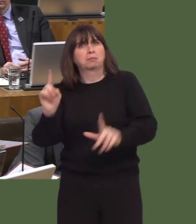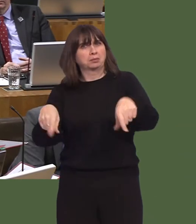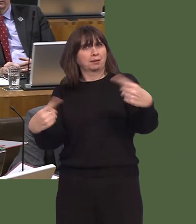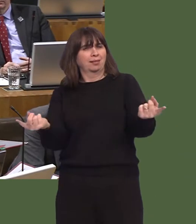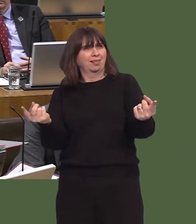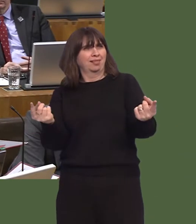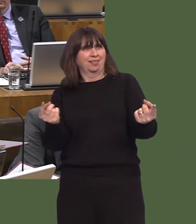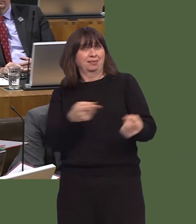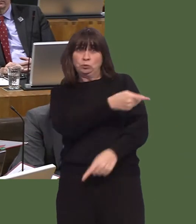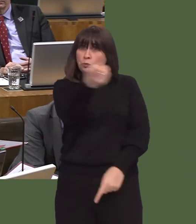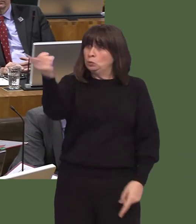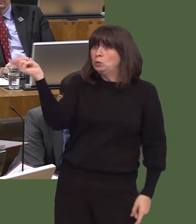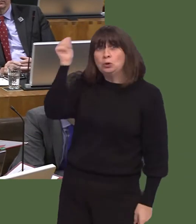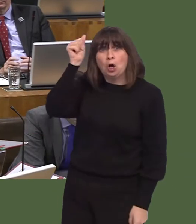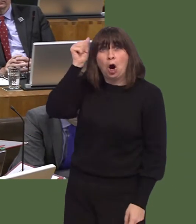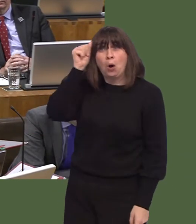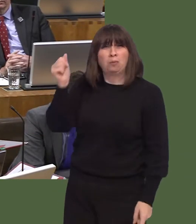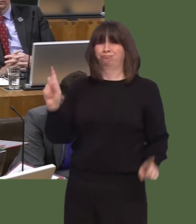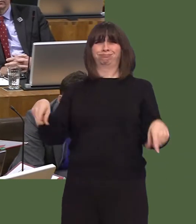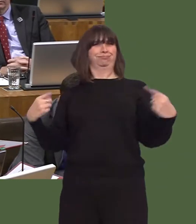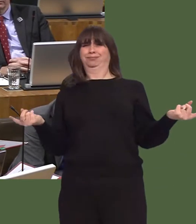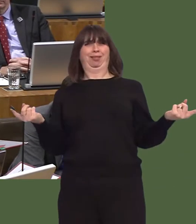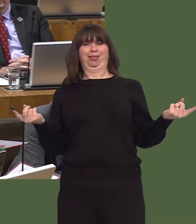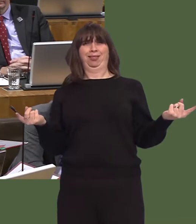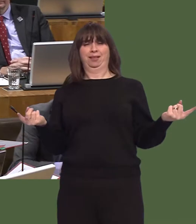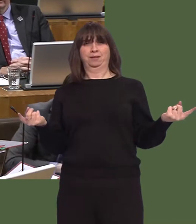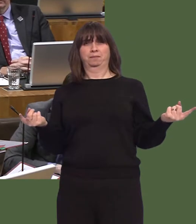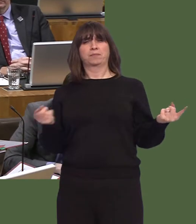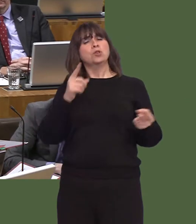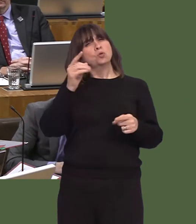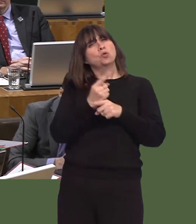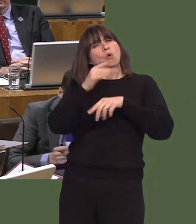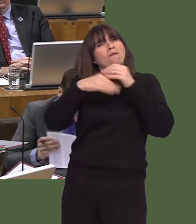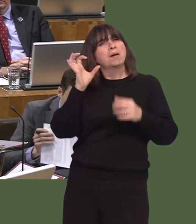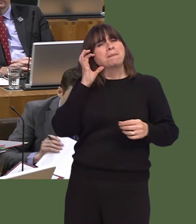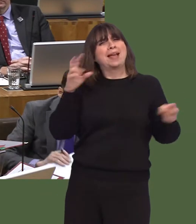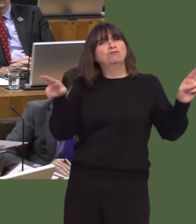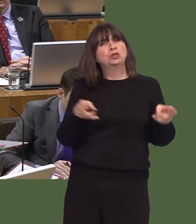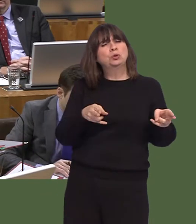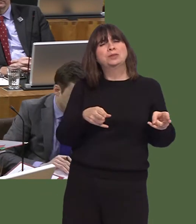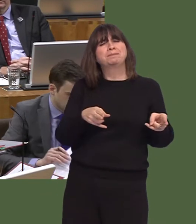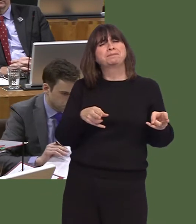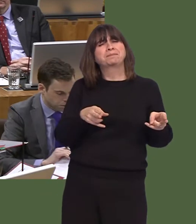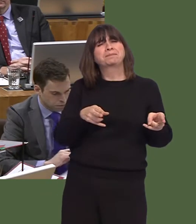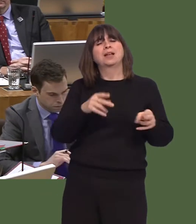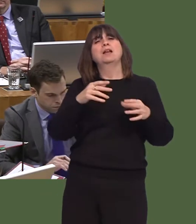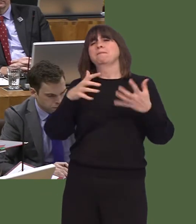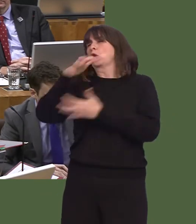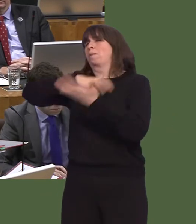period; I don't think any Member in this Chamber could possibly have predicted that. She mentions beds, but it's more complicated than that, in my view.